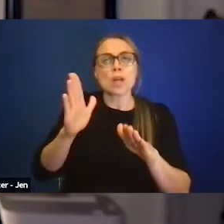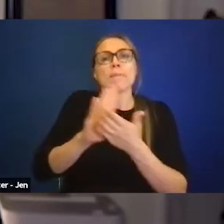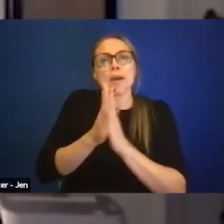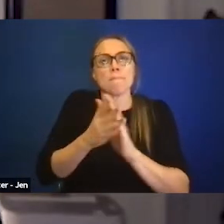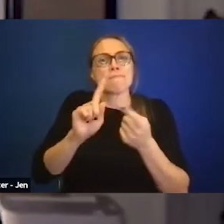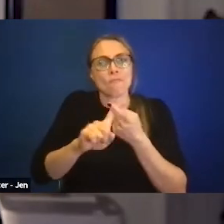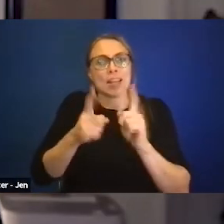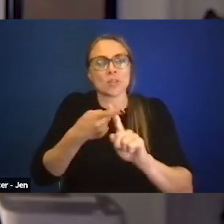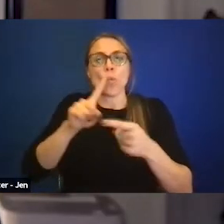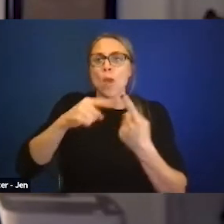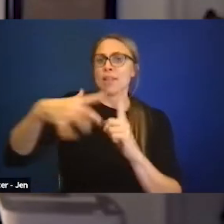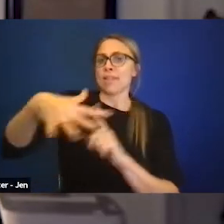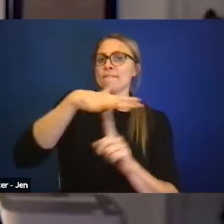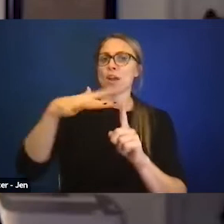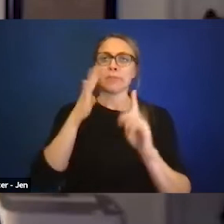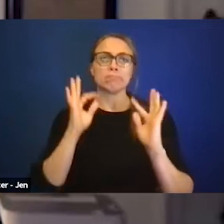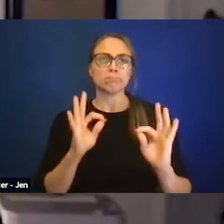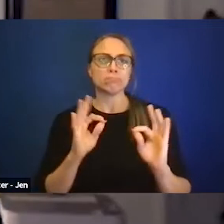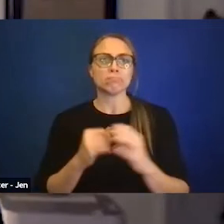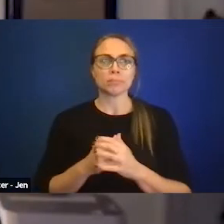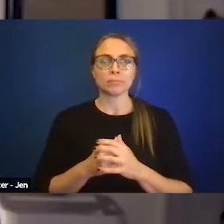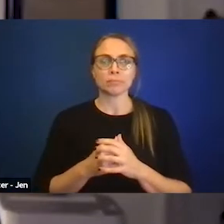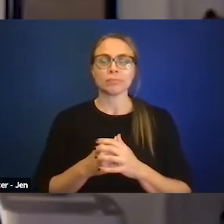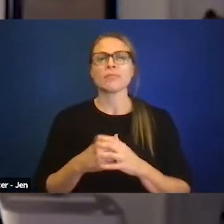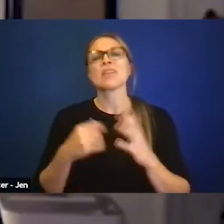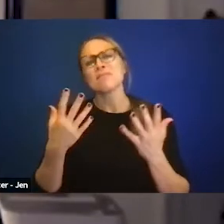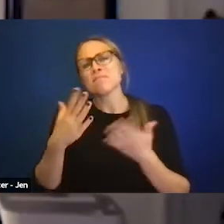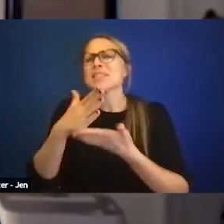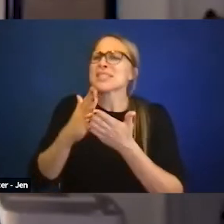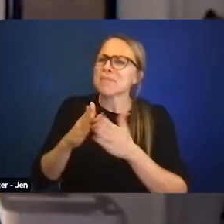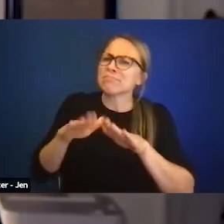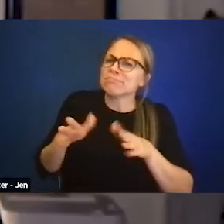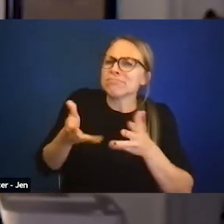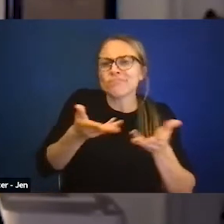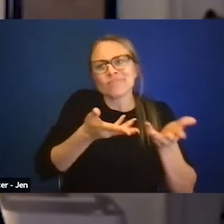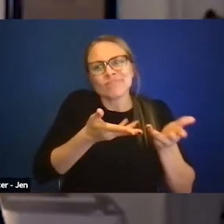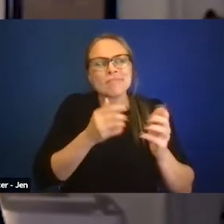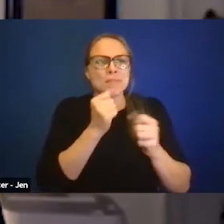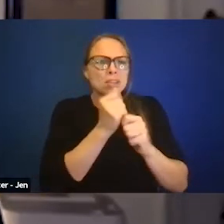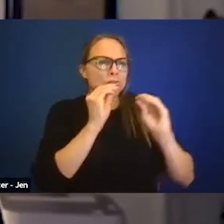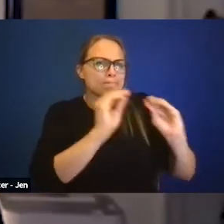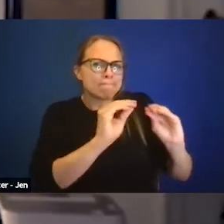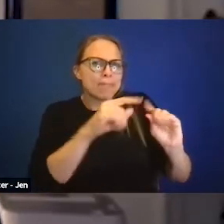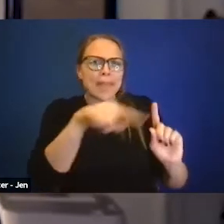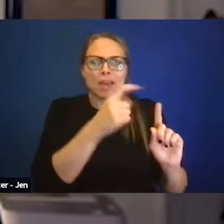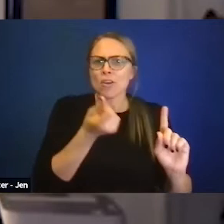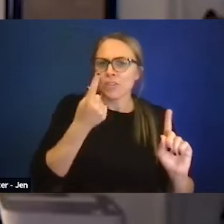There may be need with some children to really help ensure that people understand issues that are going on